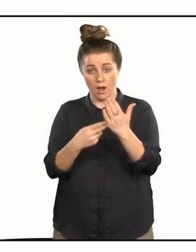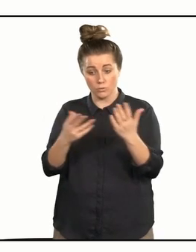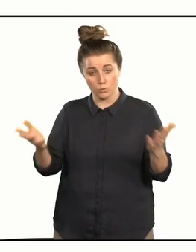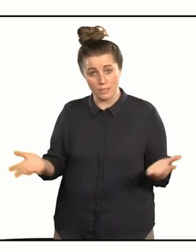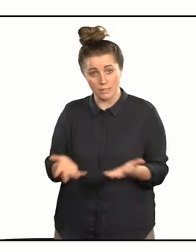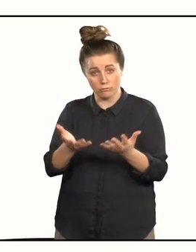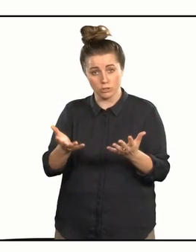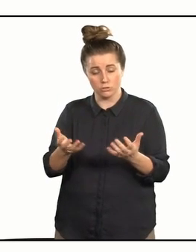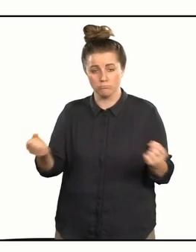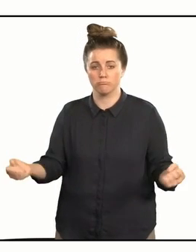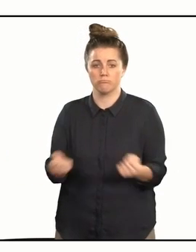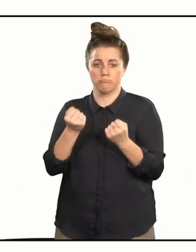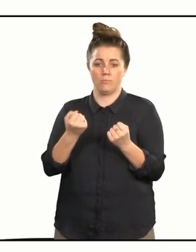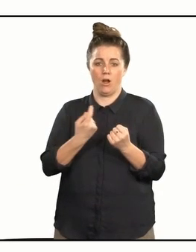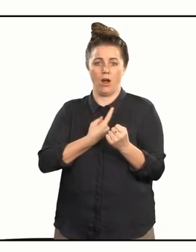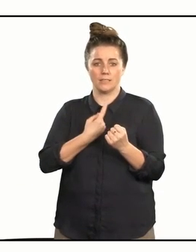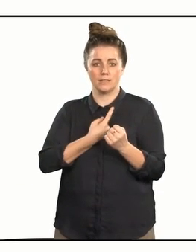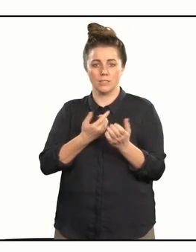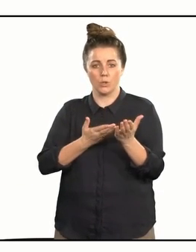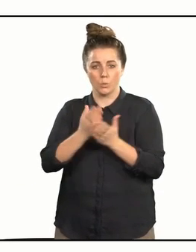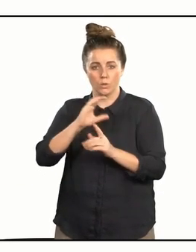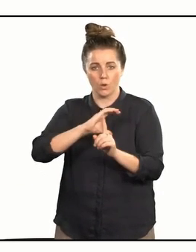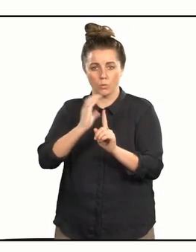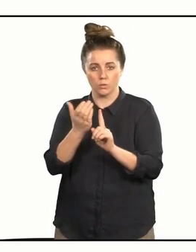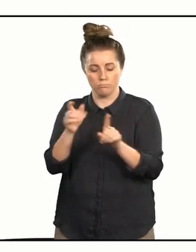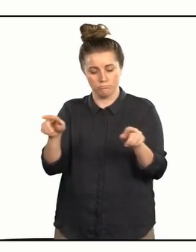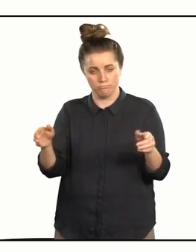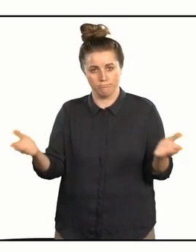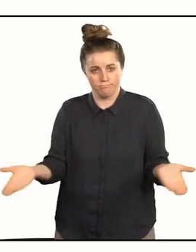to encourage a strong cultural identity and support pro-social living.